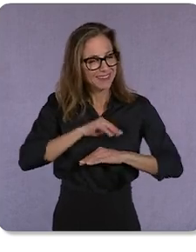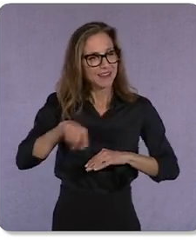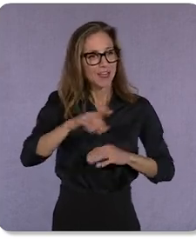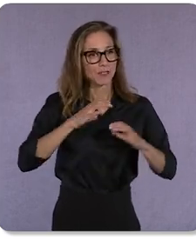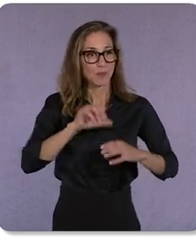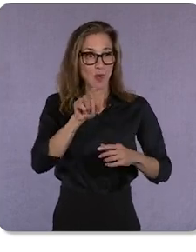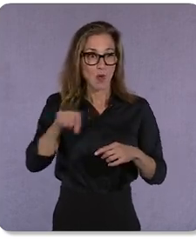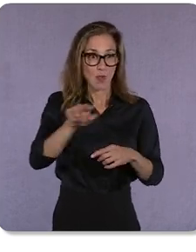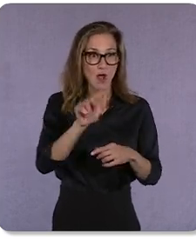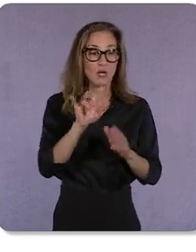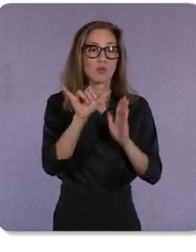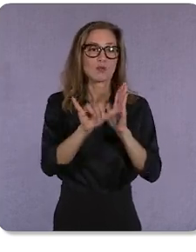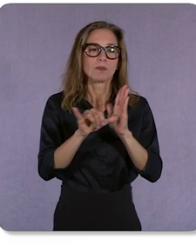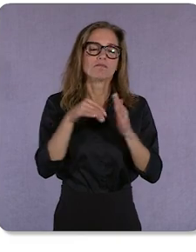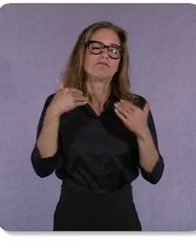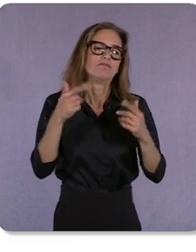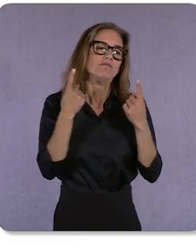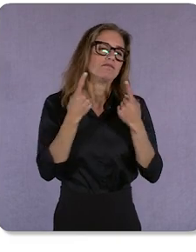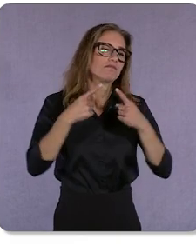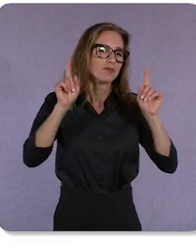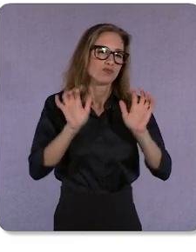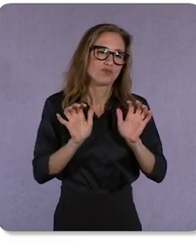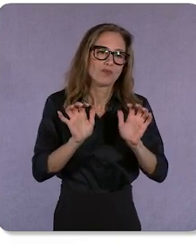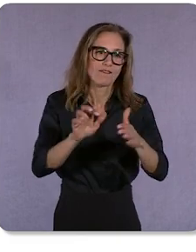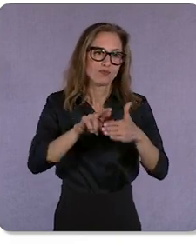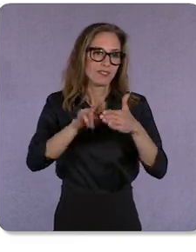at driving results. We've really scaled up our efforts on YouTube,